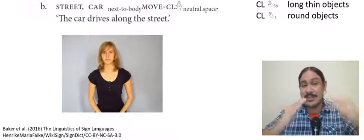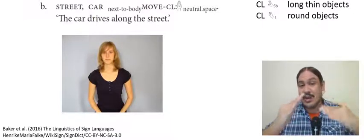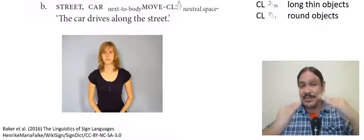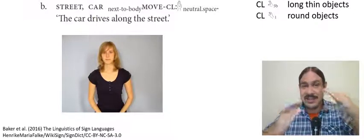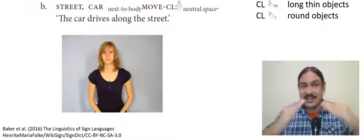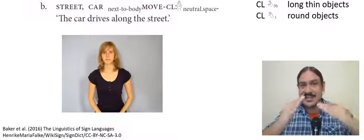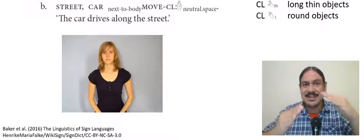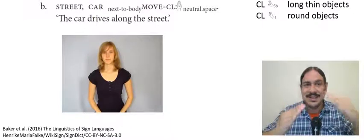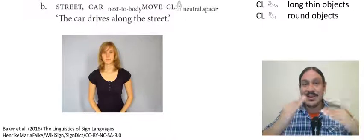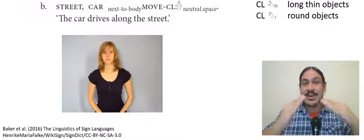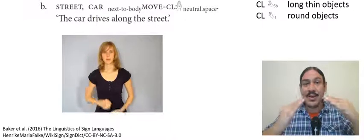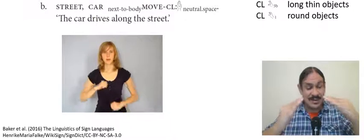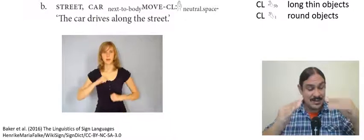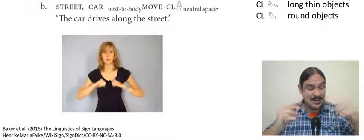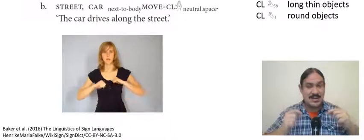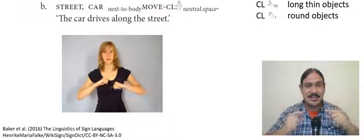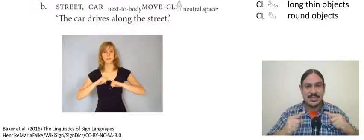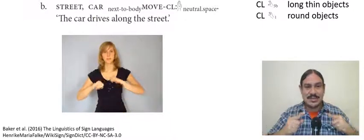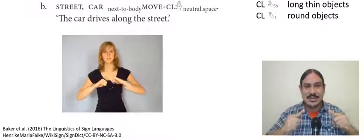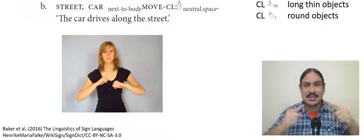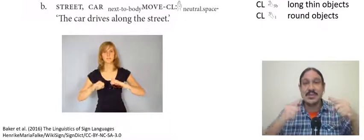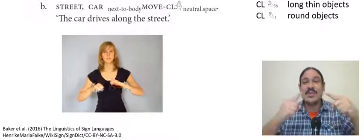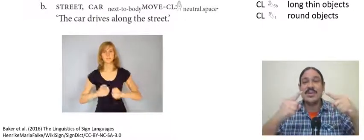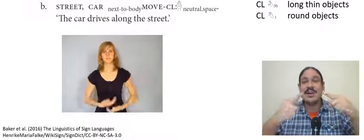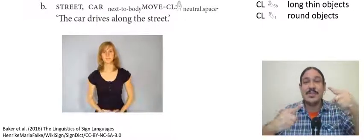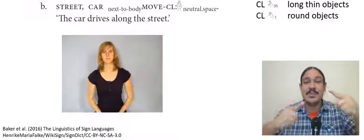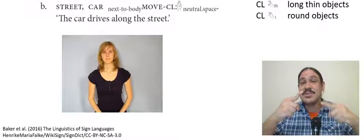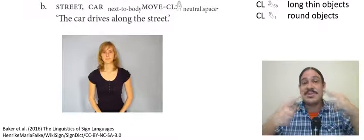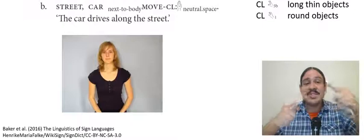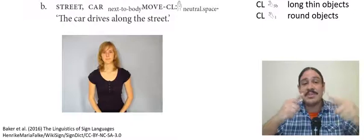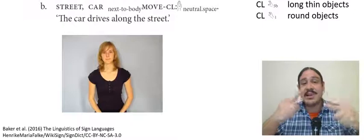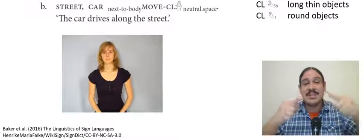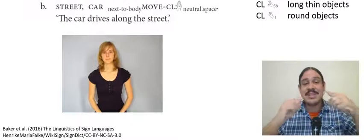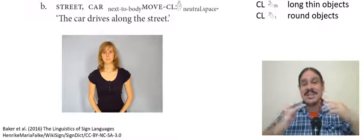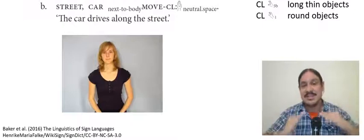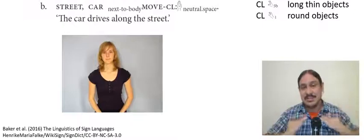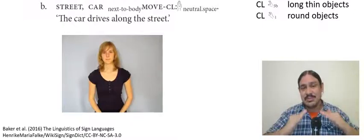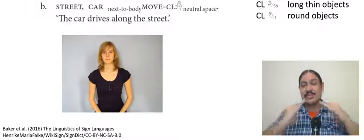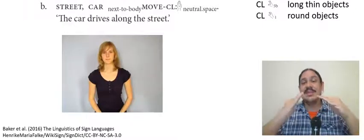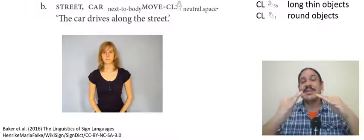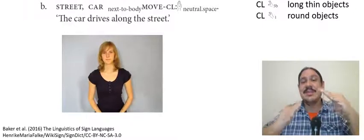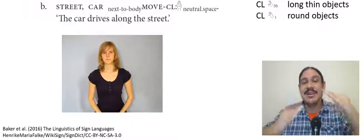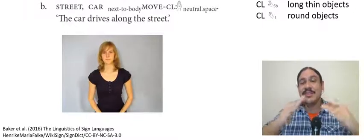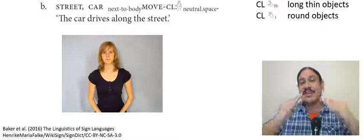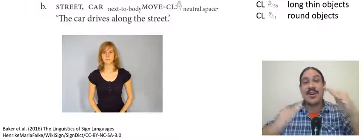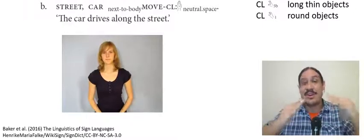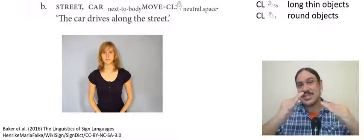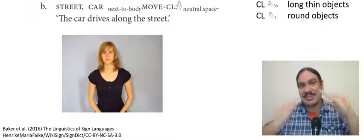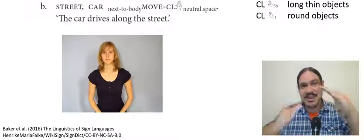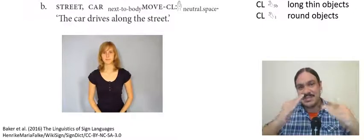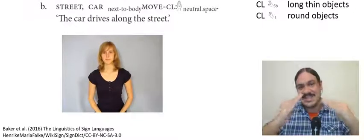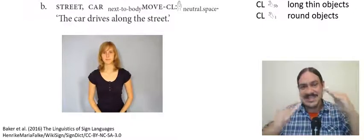another verb that does this is the verb 'to give' the dictionary form of to give is